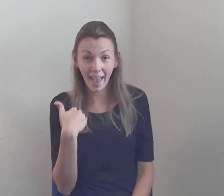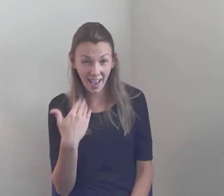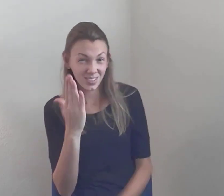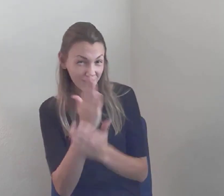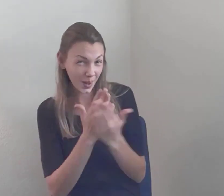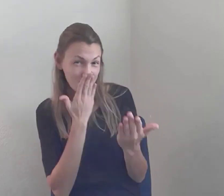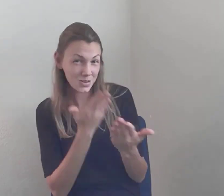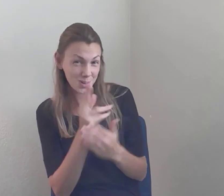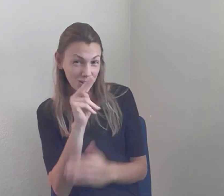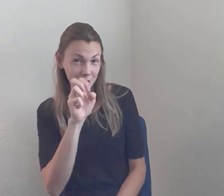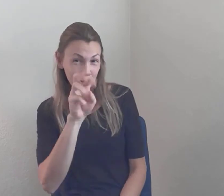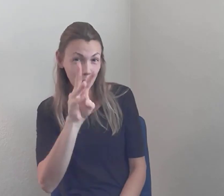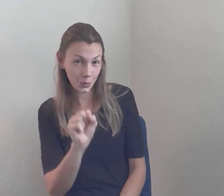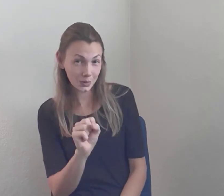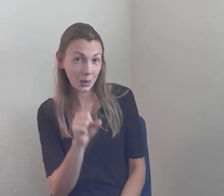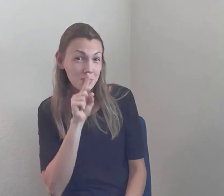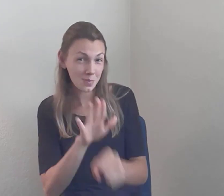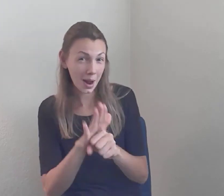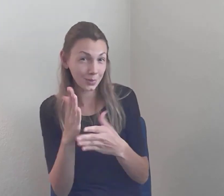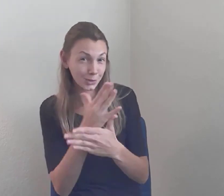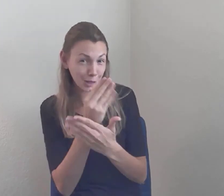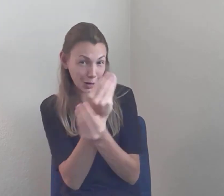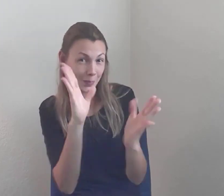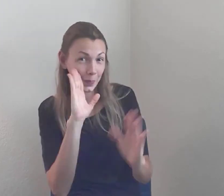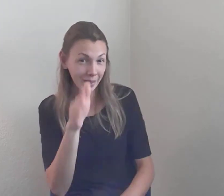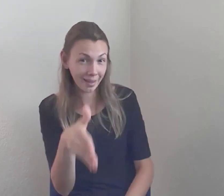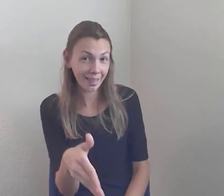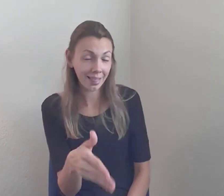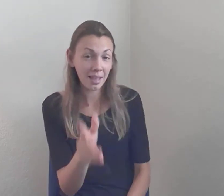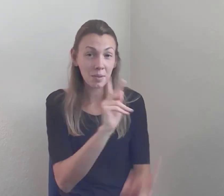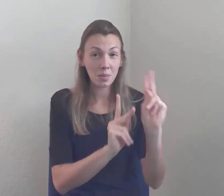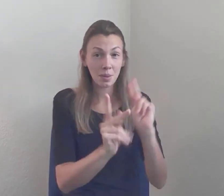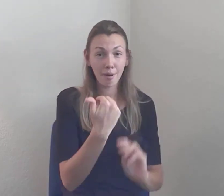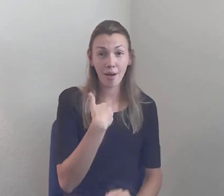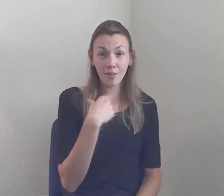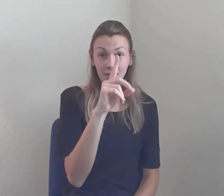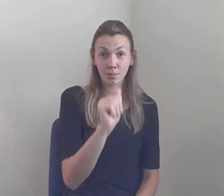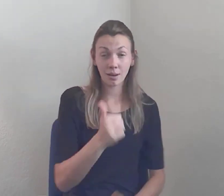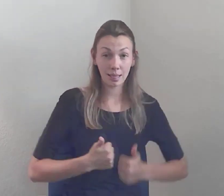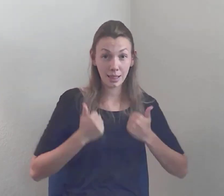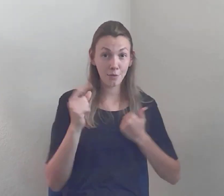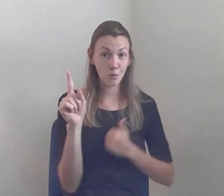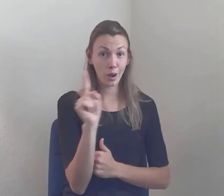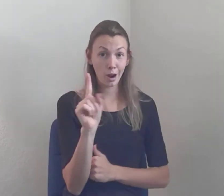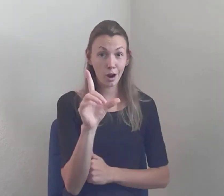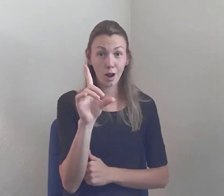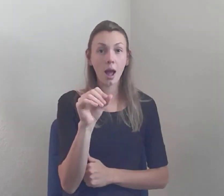I'm getting there... People with disabilities in Colorado can and have made a difference...